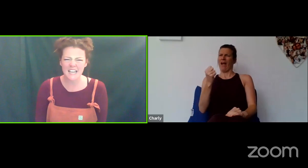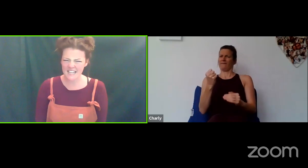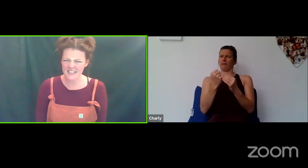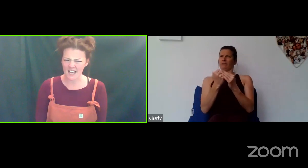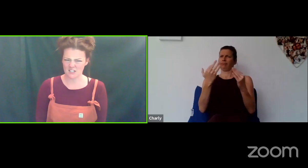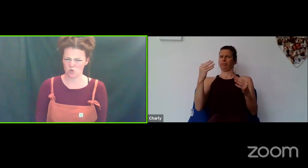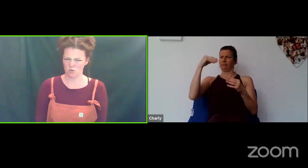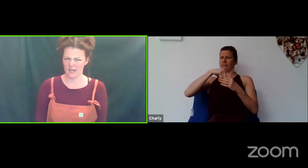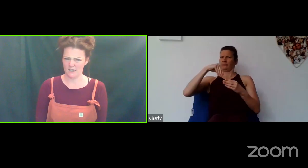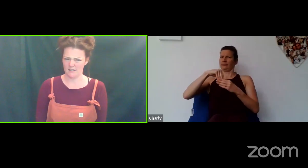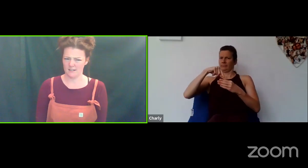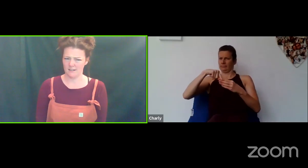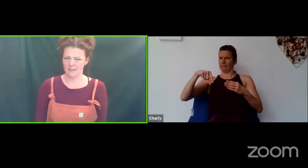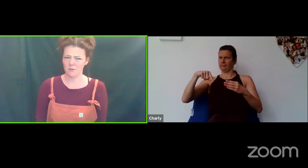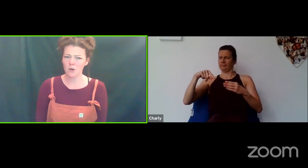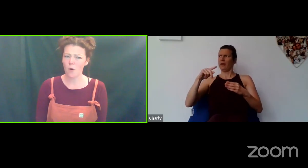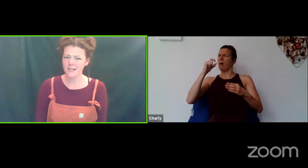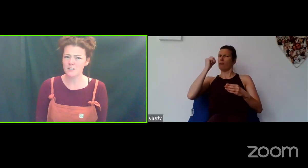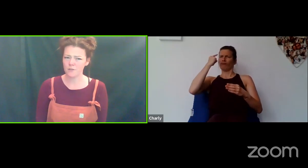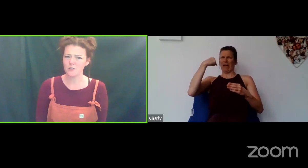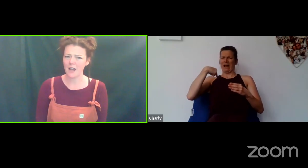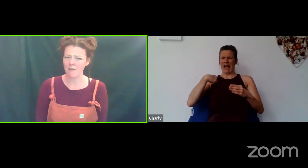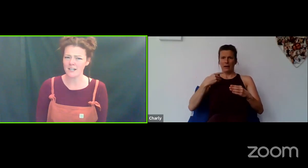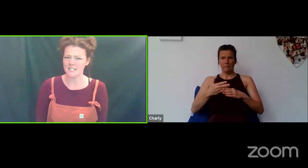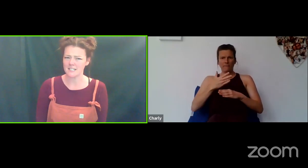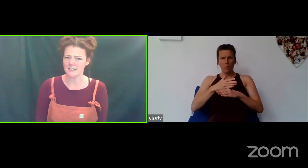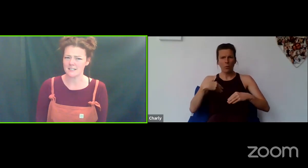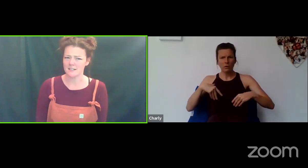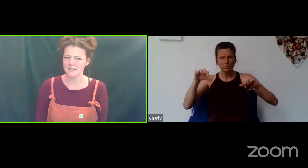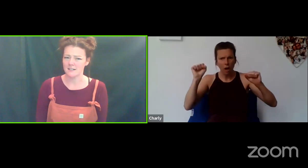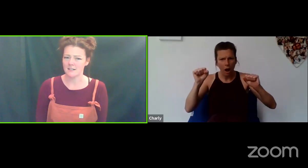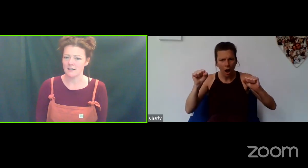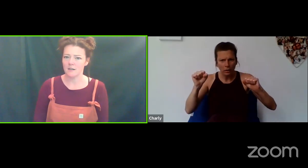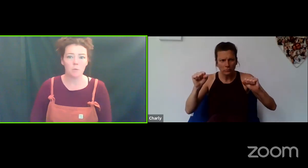Who was in that story? There are quite a few characters but